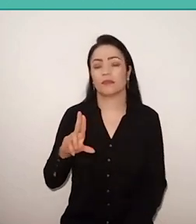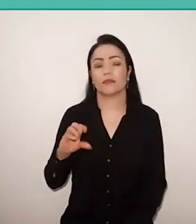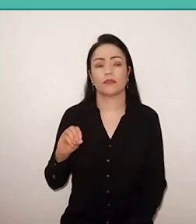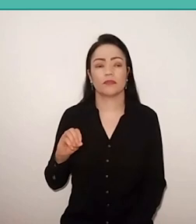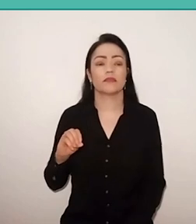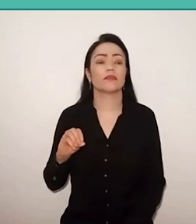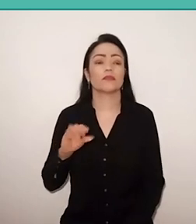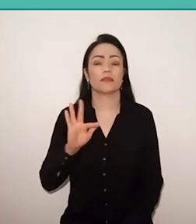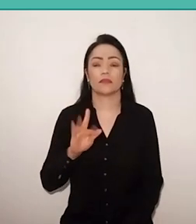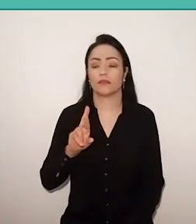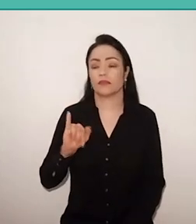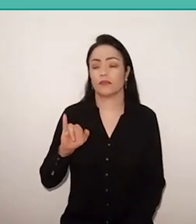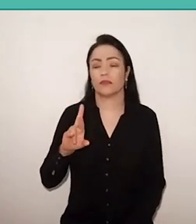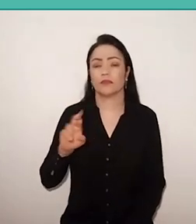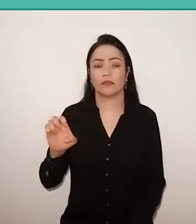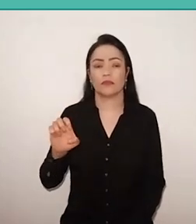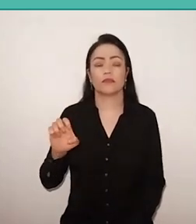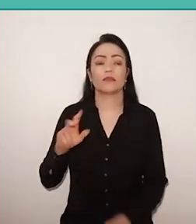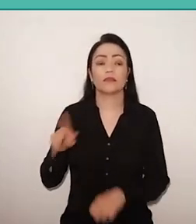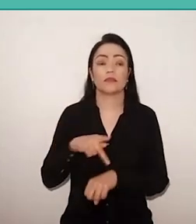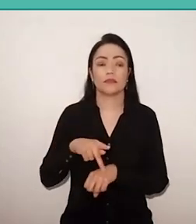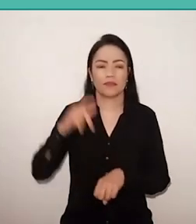and also to mess with us,